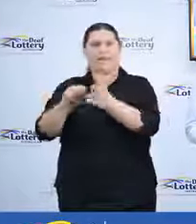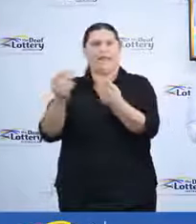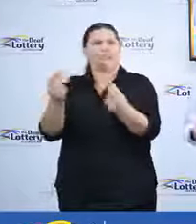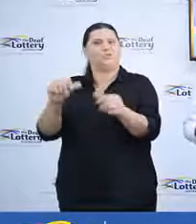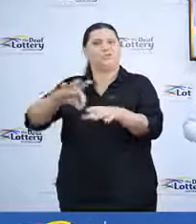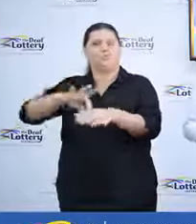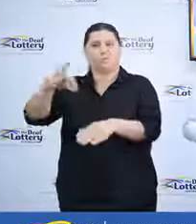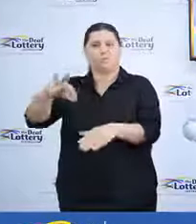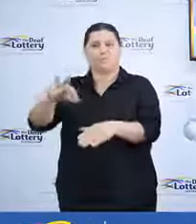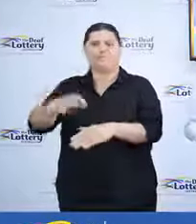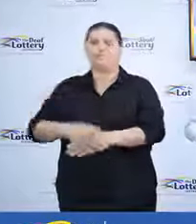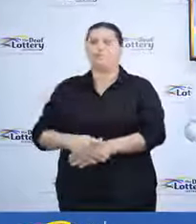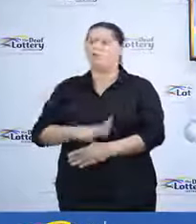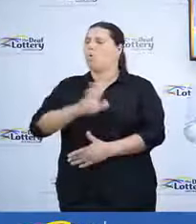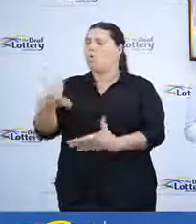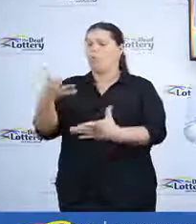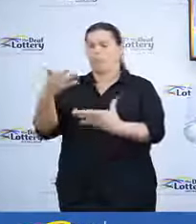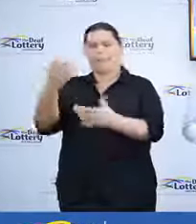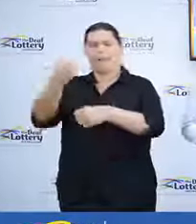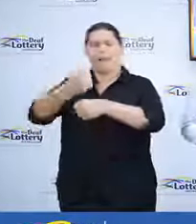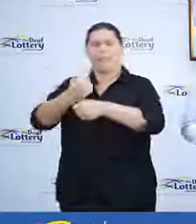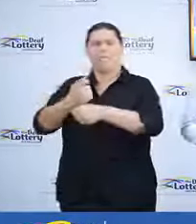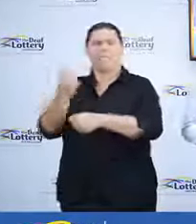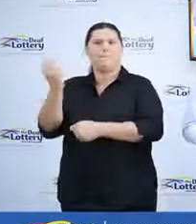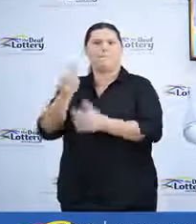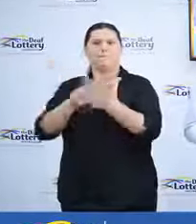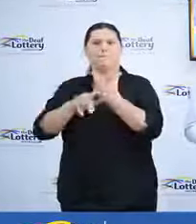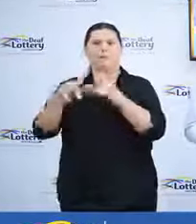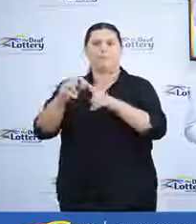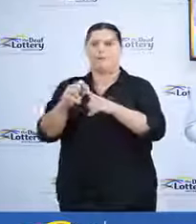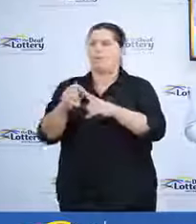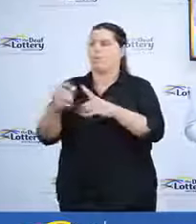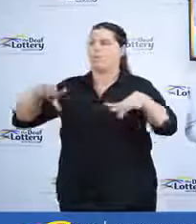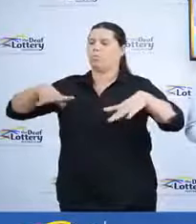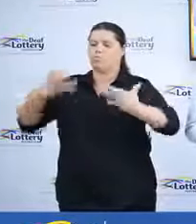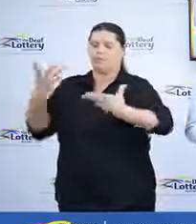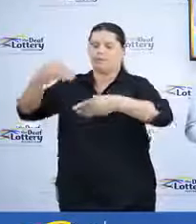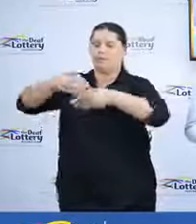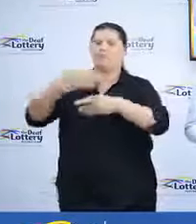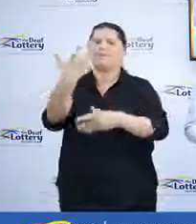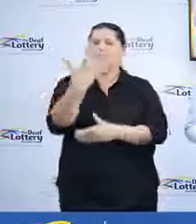our VIP club members are automatically entered into five $1,000 weekly draws